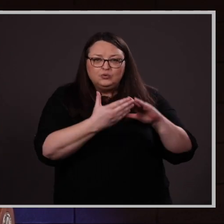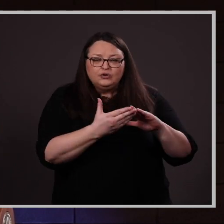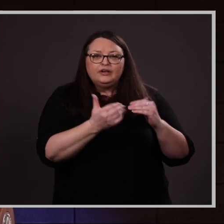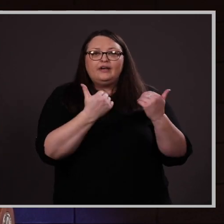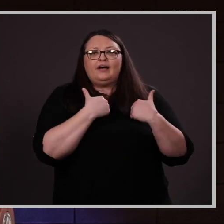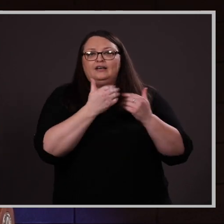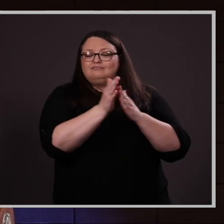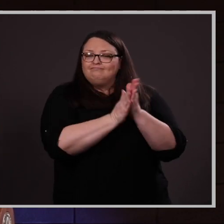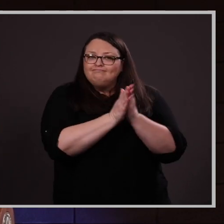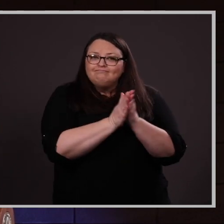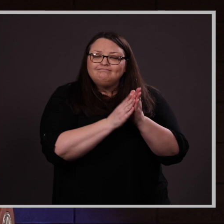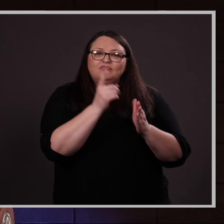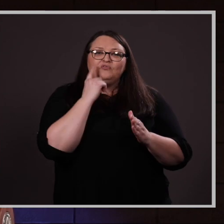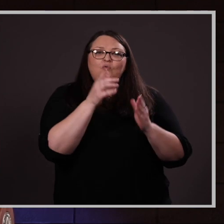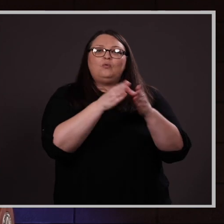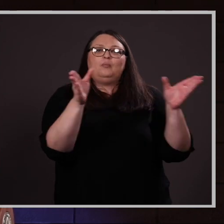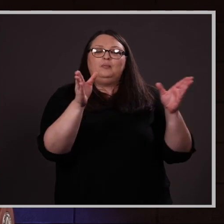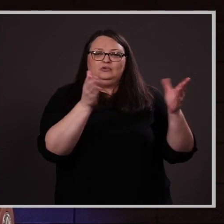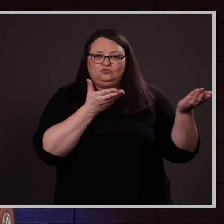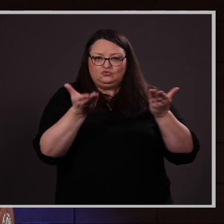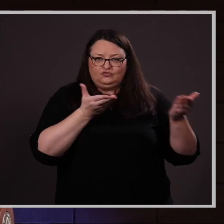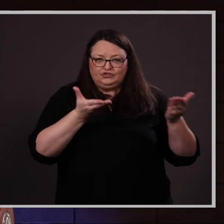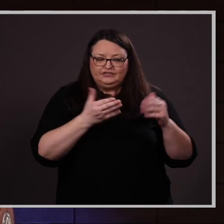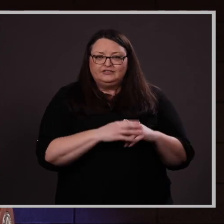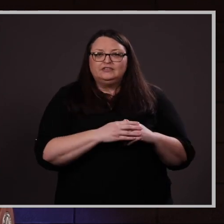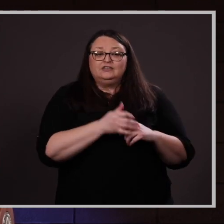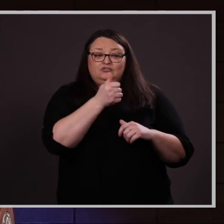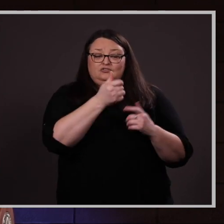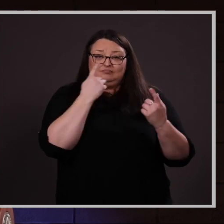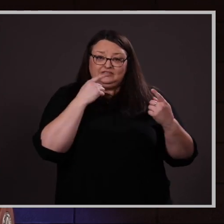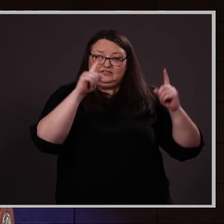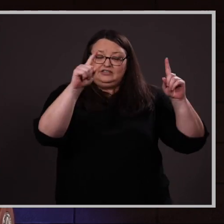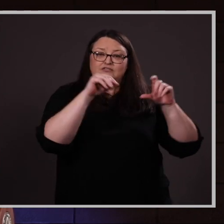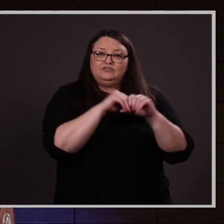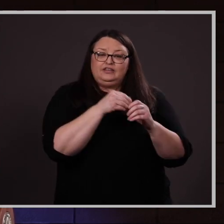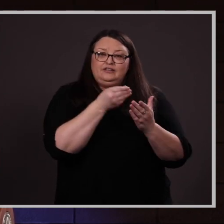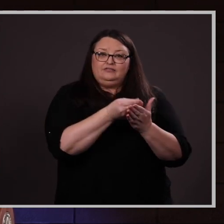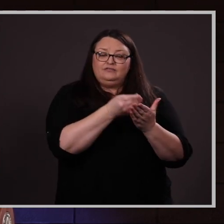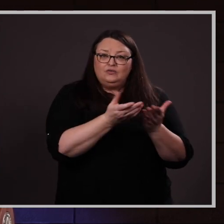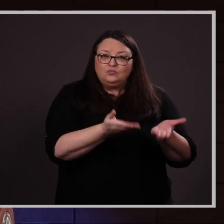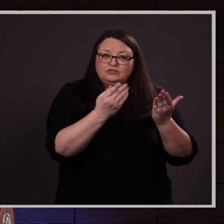and has a passion for public service. She has been successful in fundraising for the